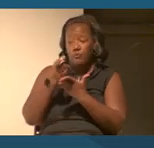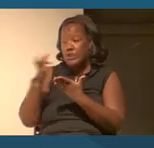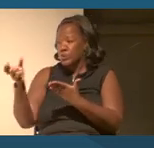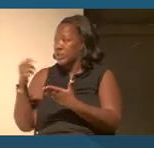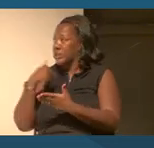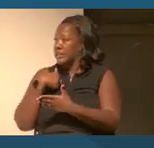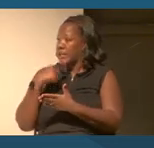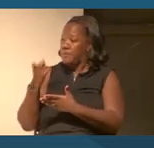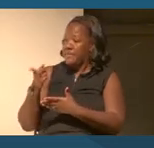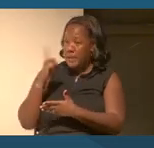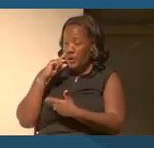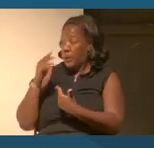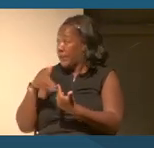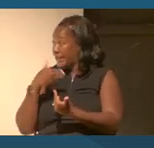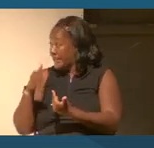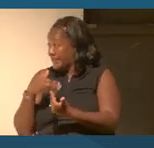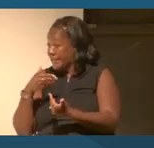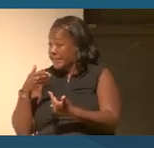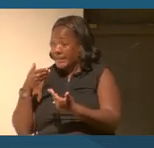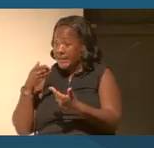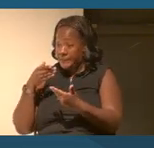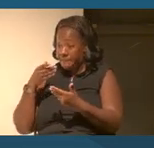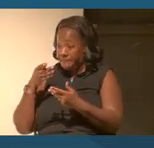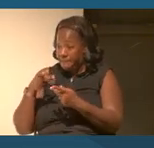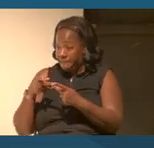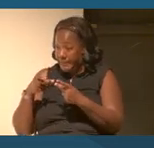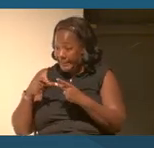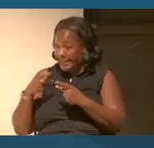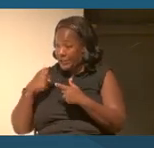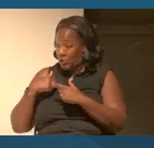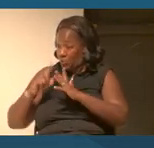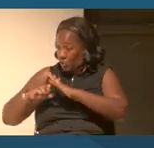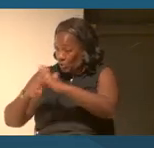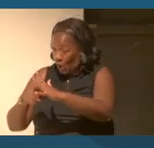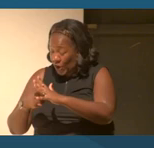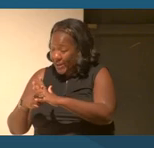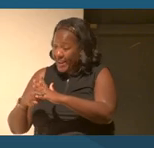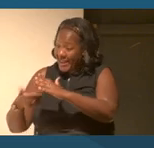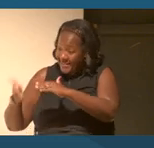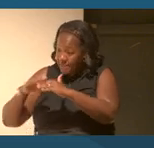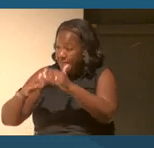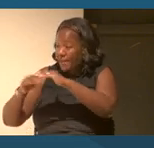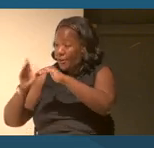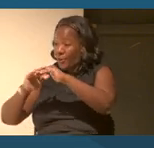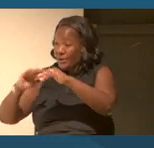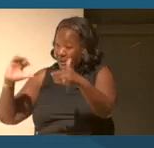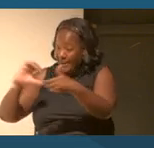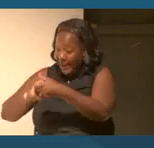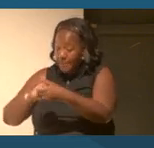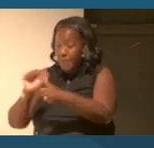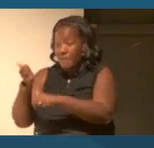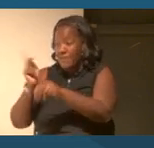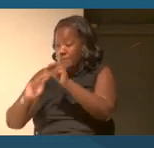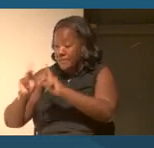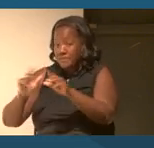easiest place to enter, that you can then build on and collaborate with others to do so.